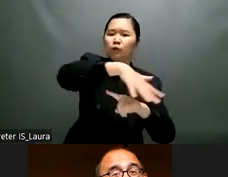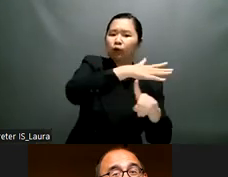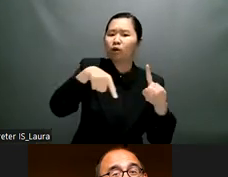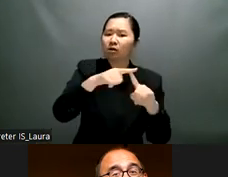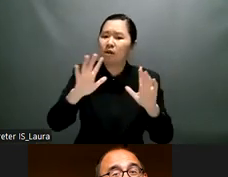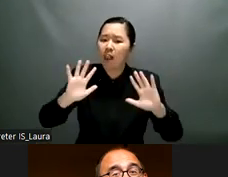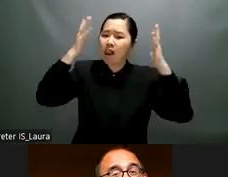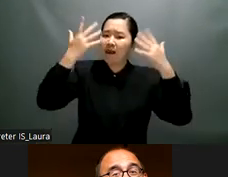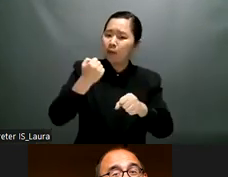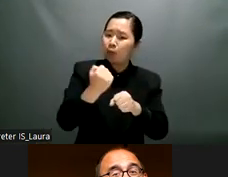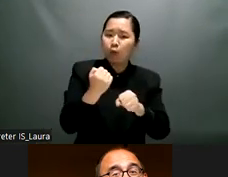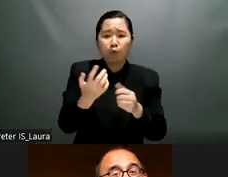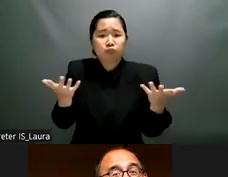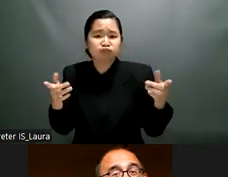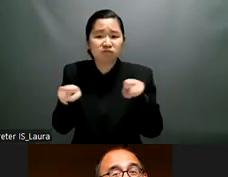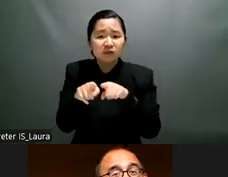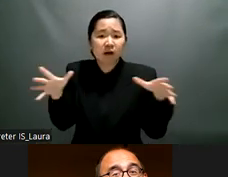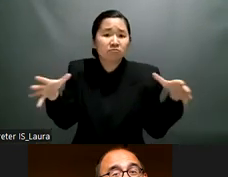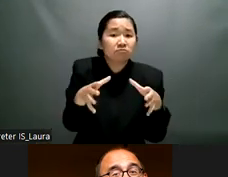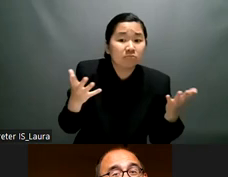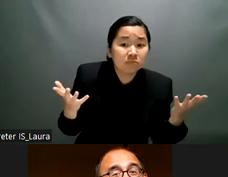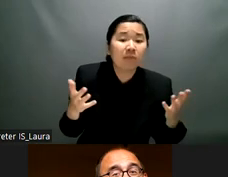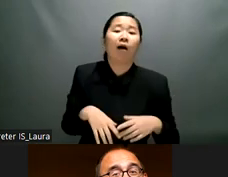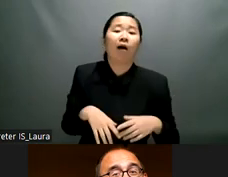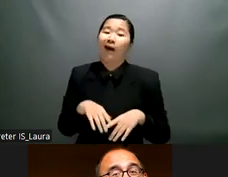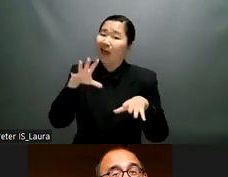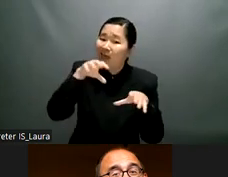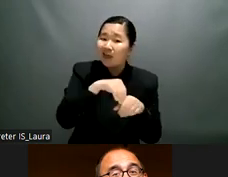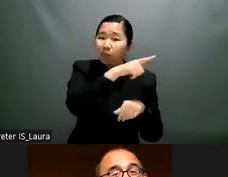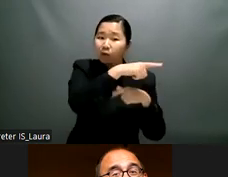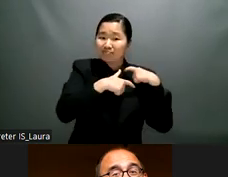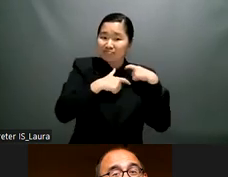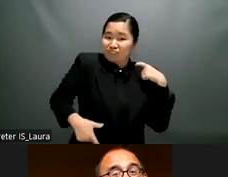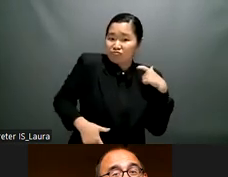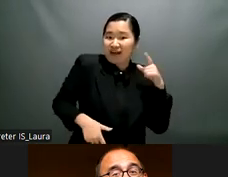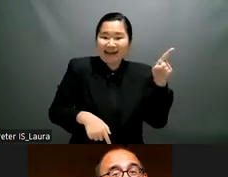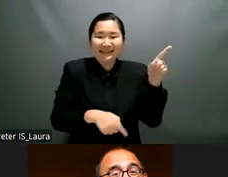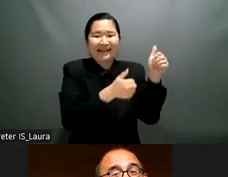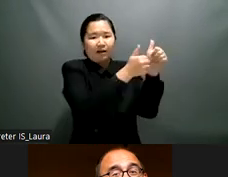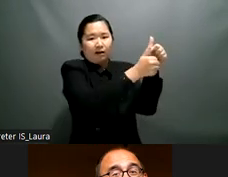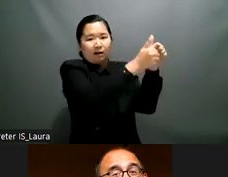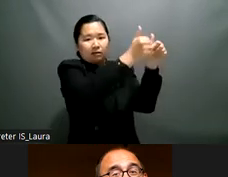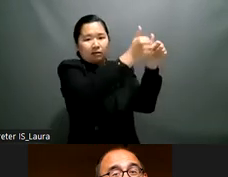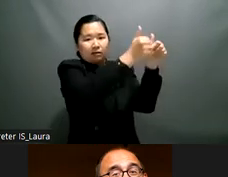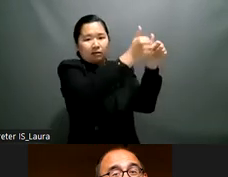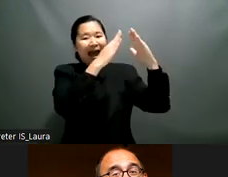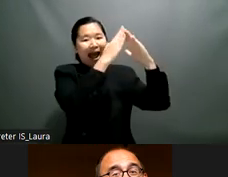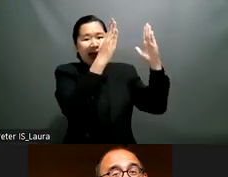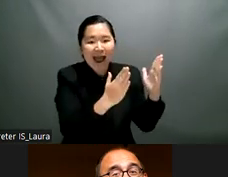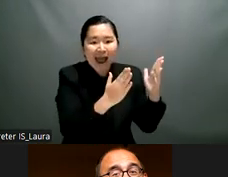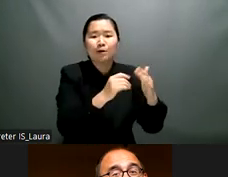in last december uh on december 10 um to celebrate human rights day by the minister of law and human